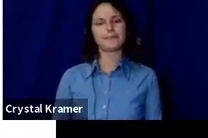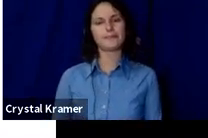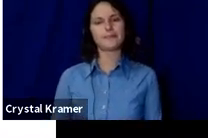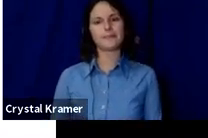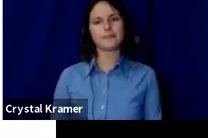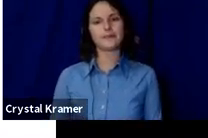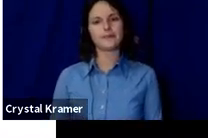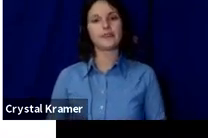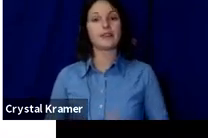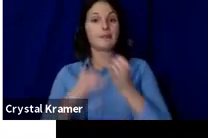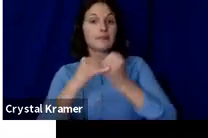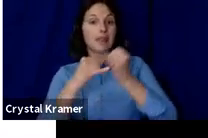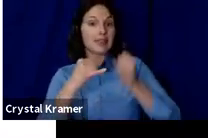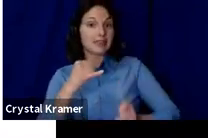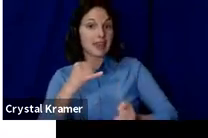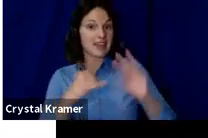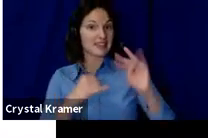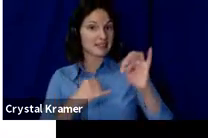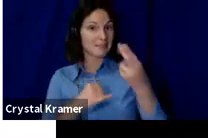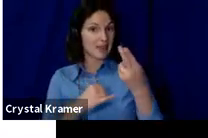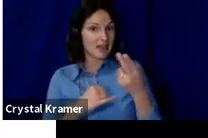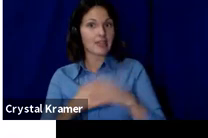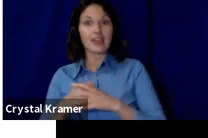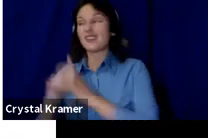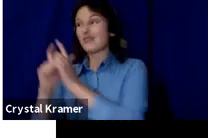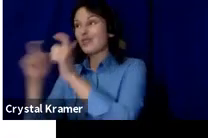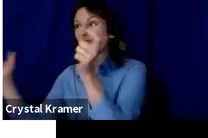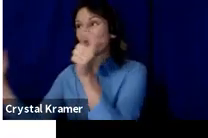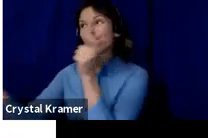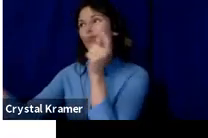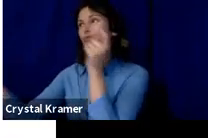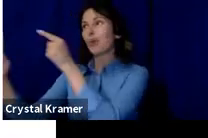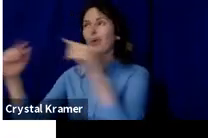Lastly, huge goals don't equal huge donations.